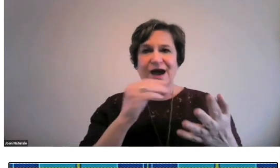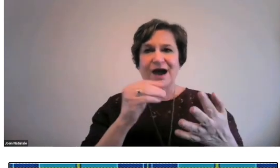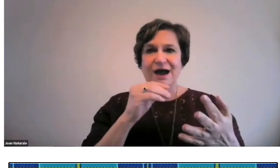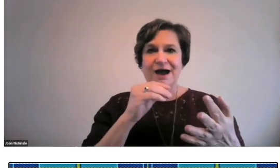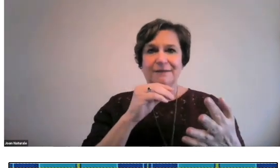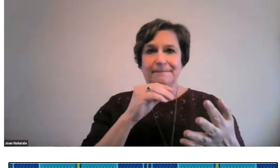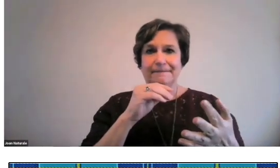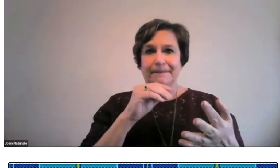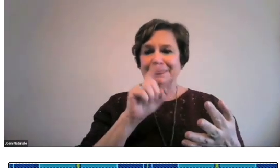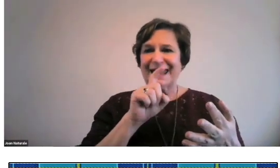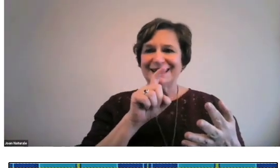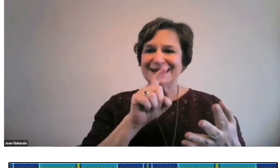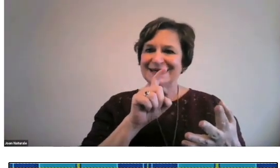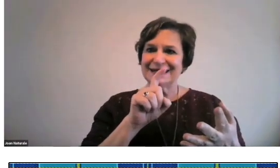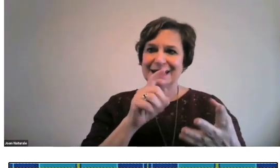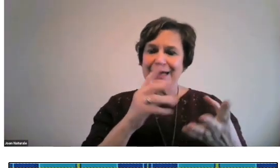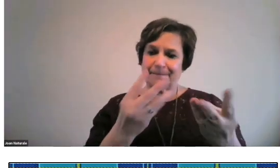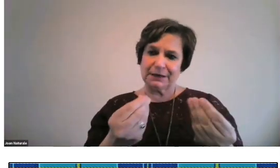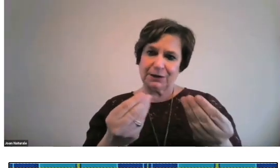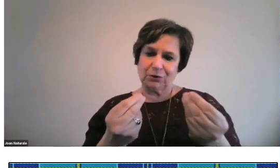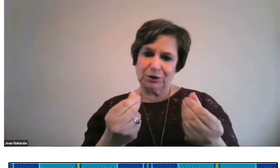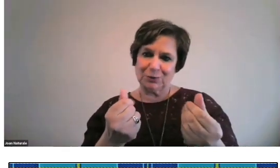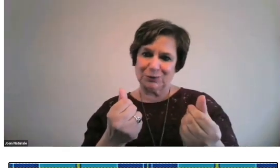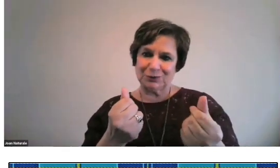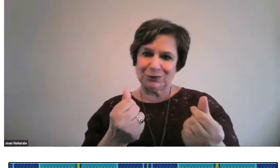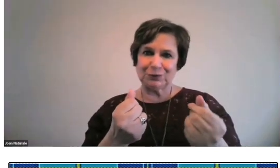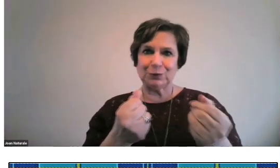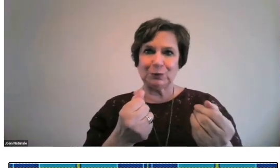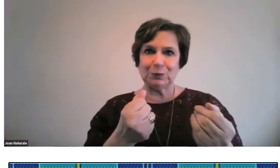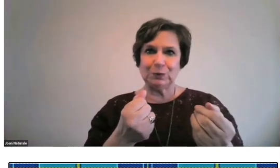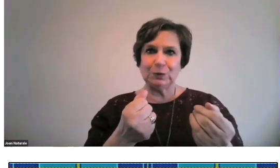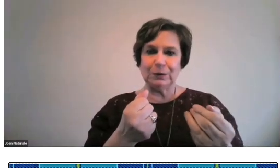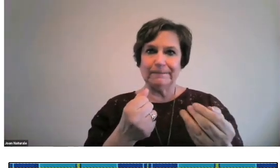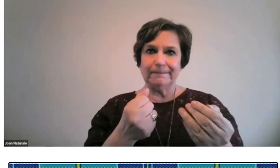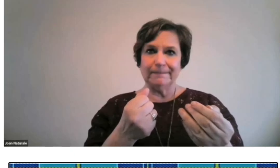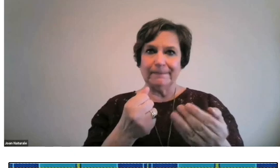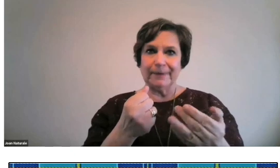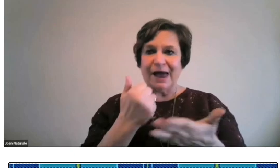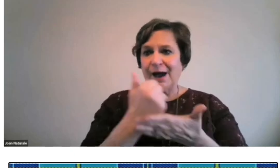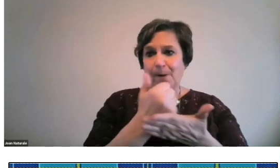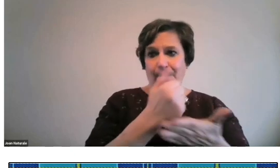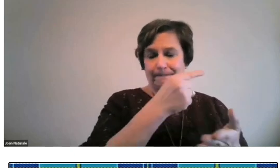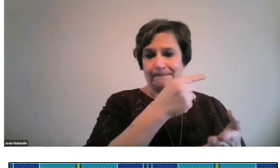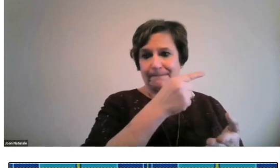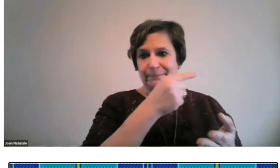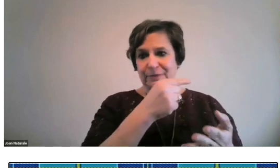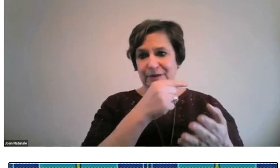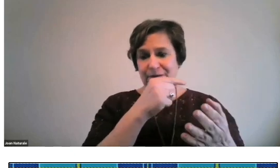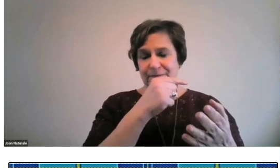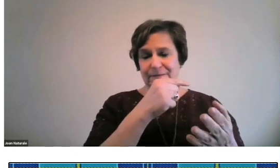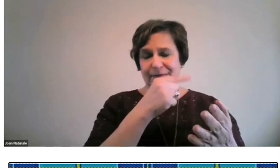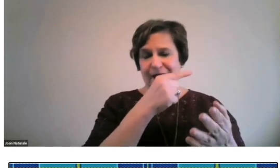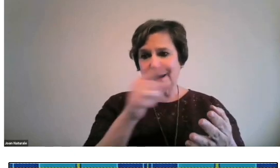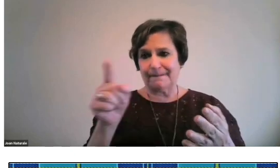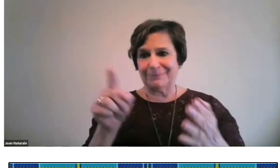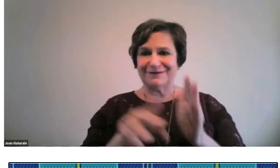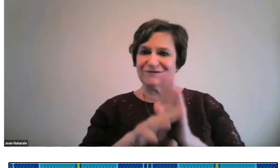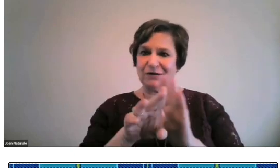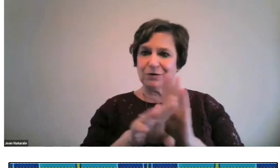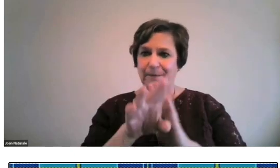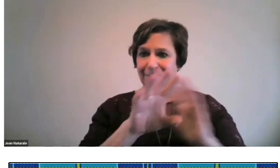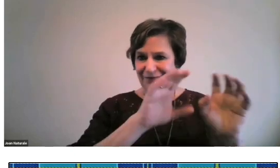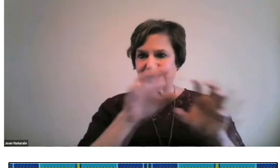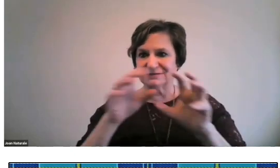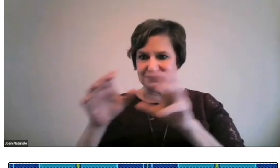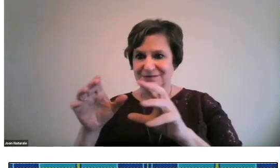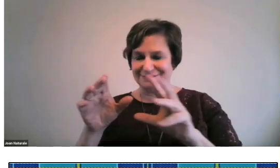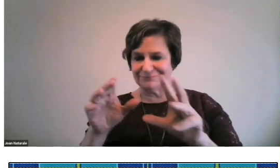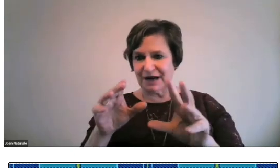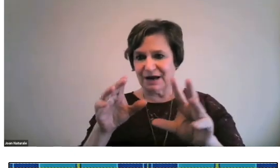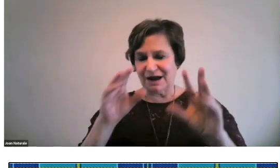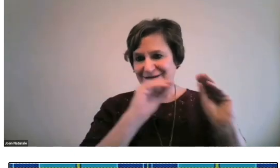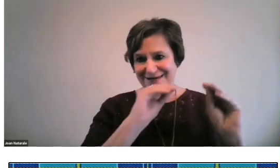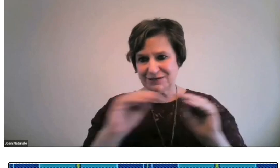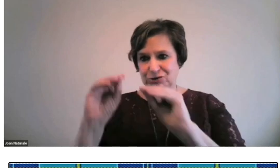And they needed materials in order to help develop classes and teach.